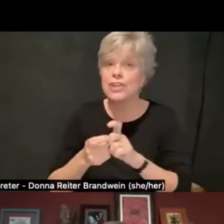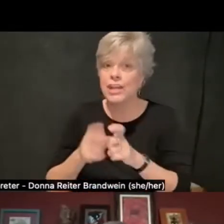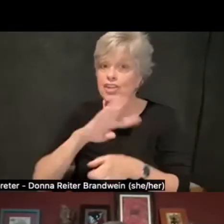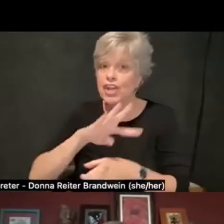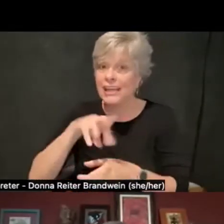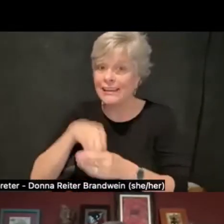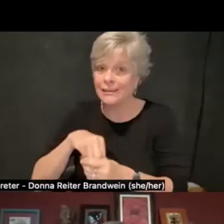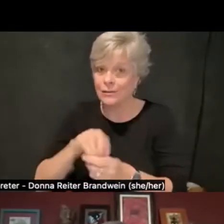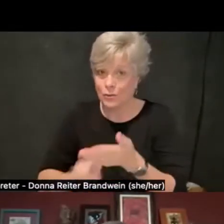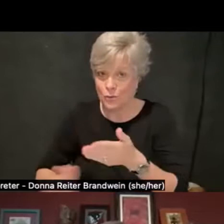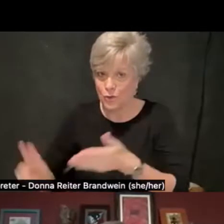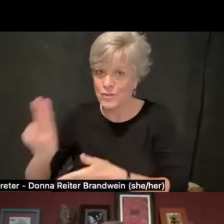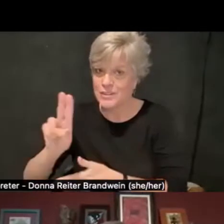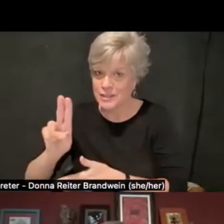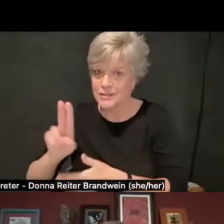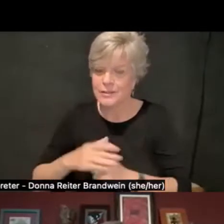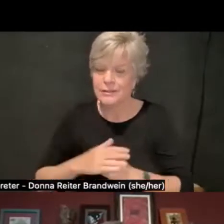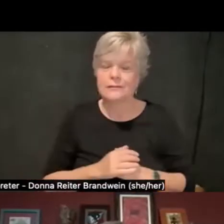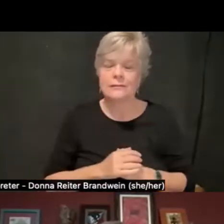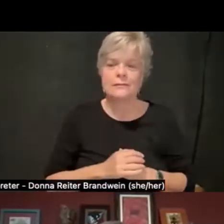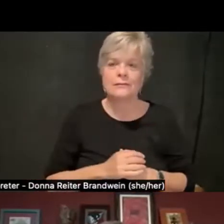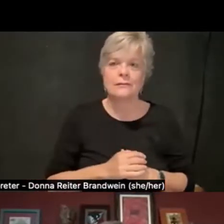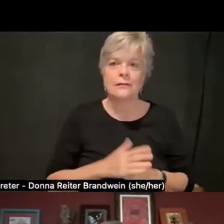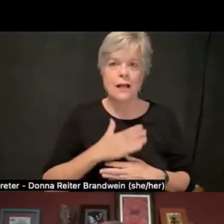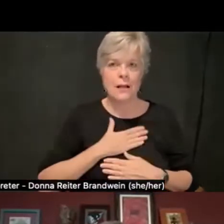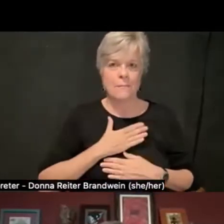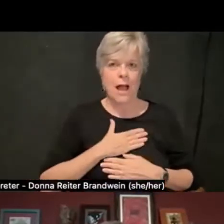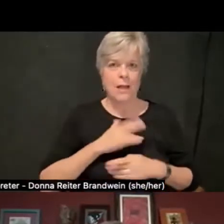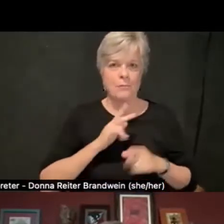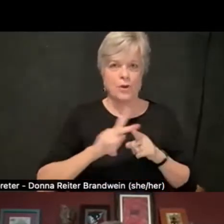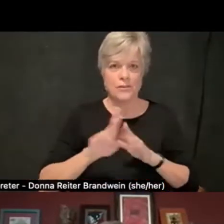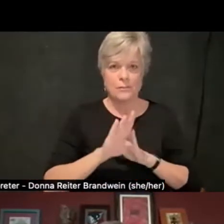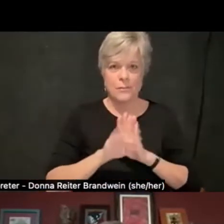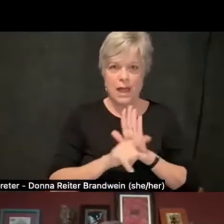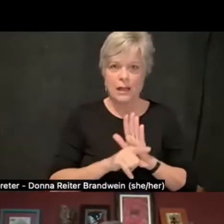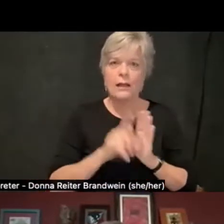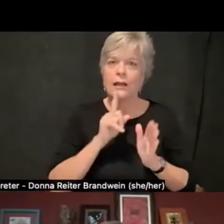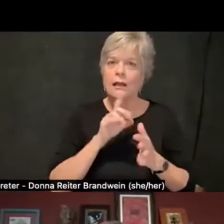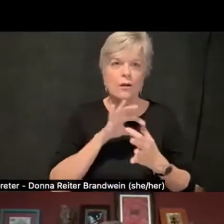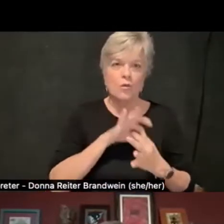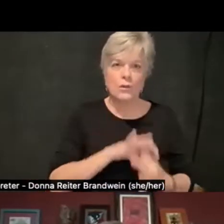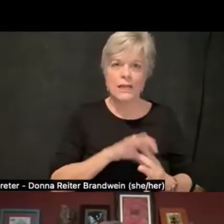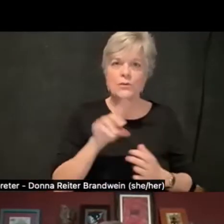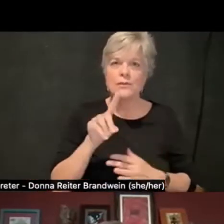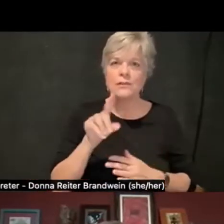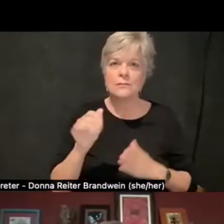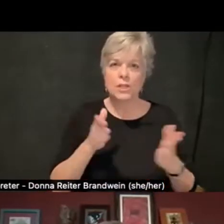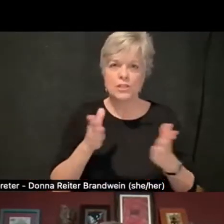And my professional background is in disability services on the East Coast,